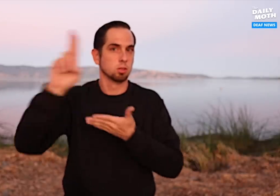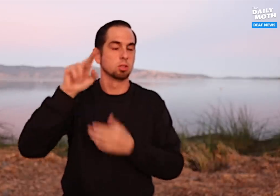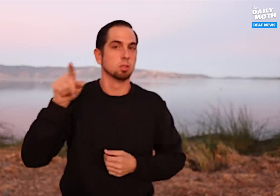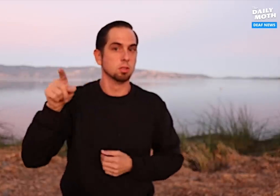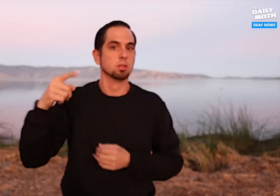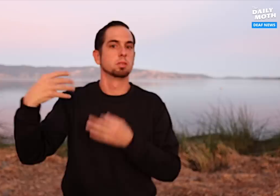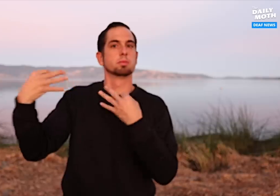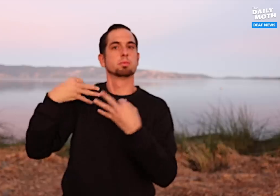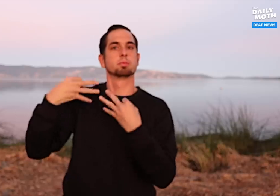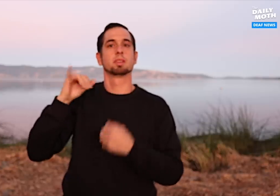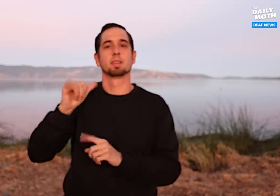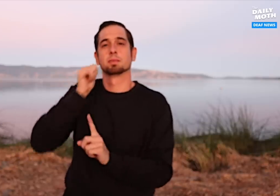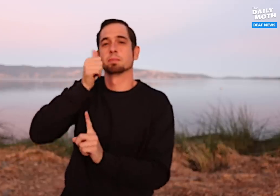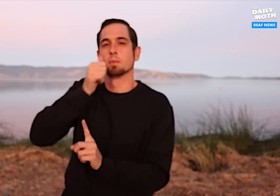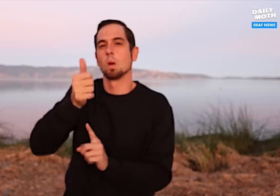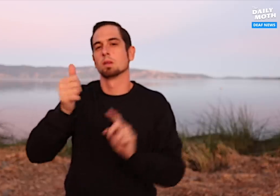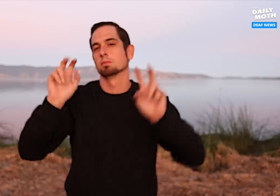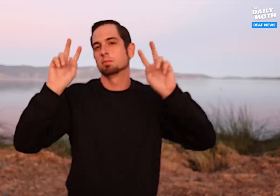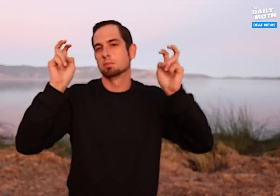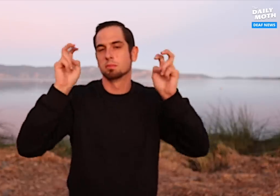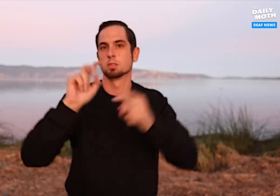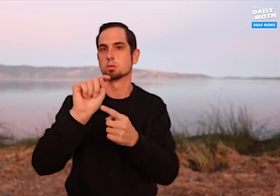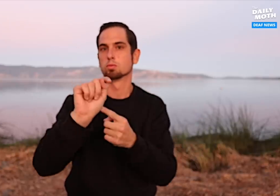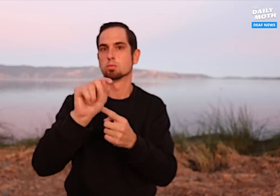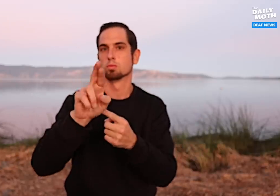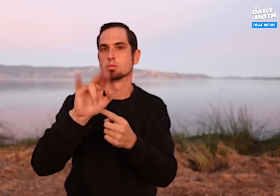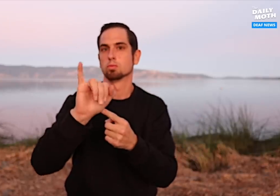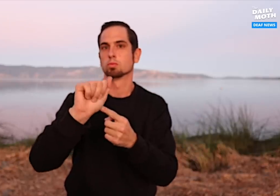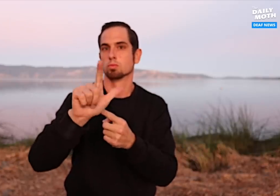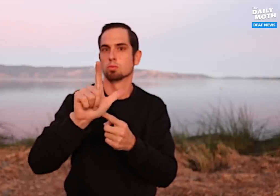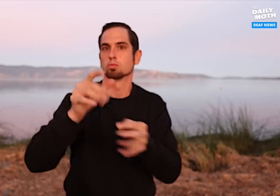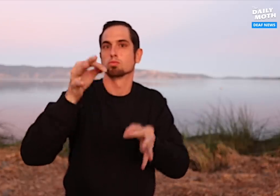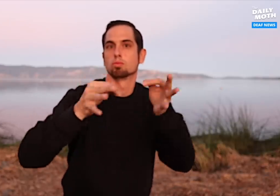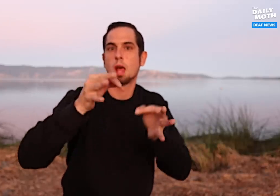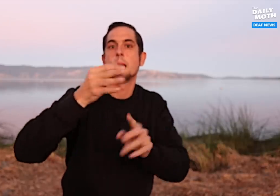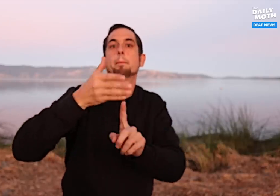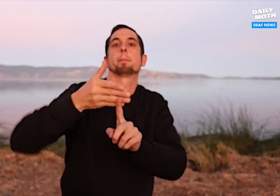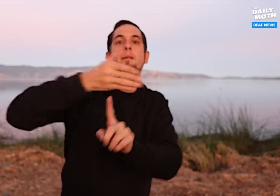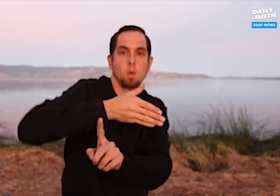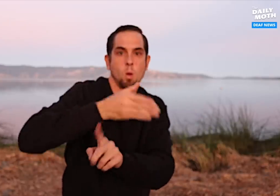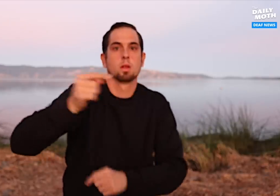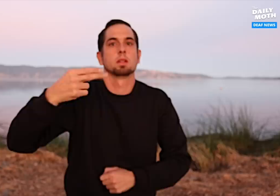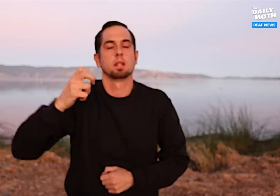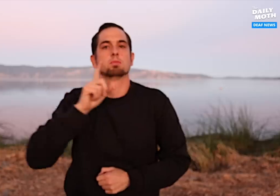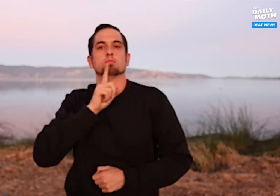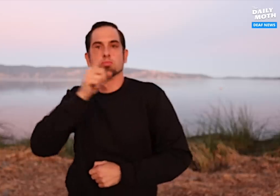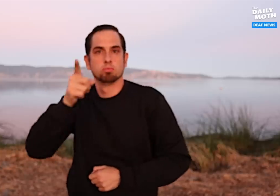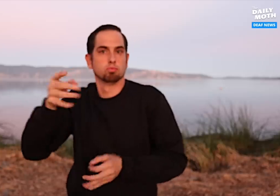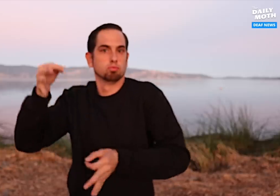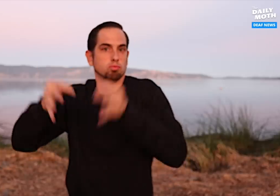He told me that this will be a “trial before a trial”